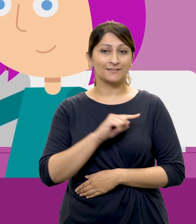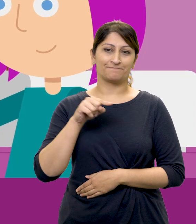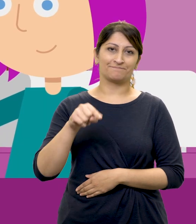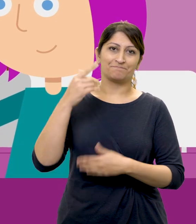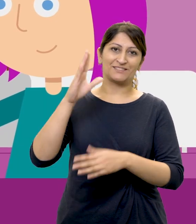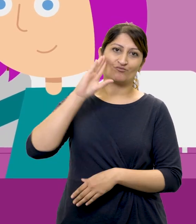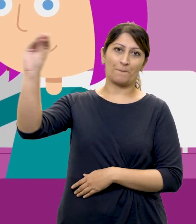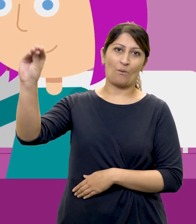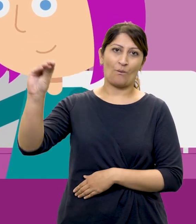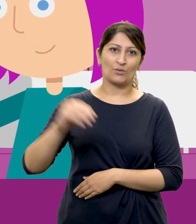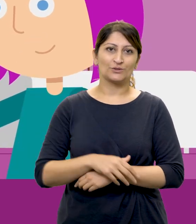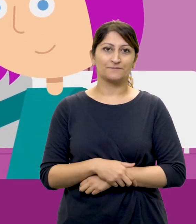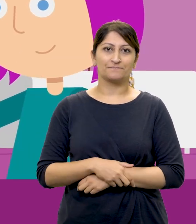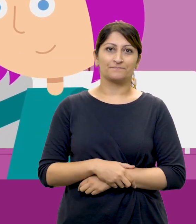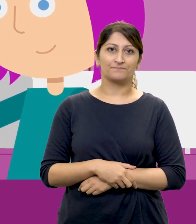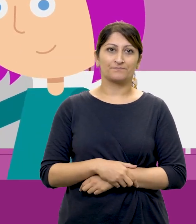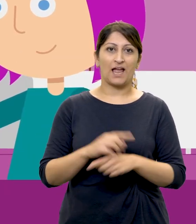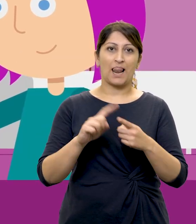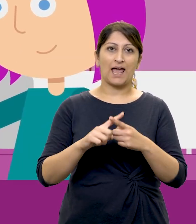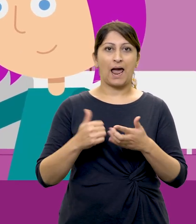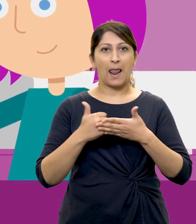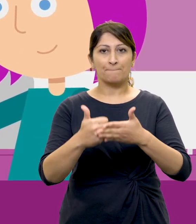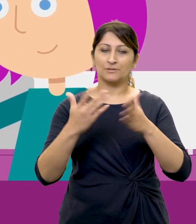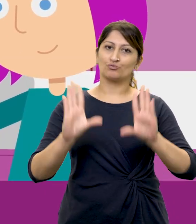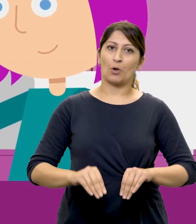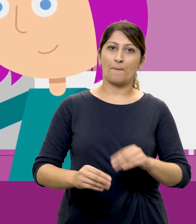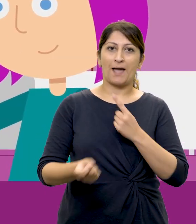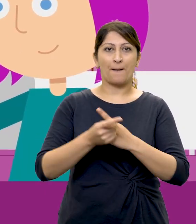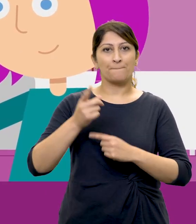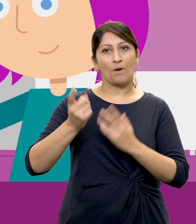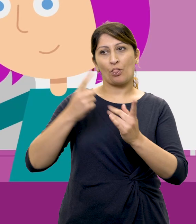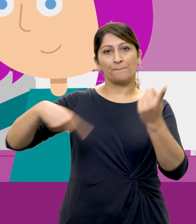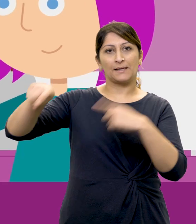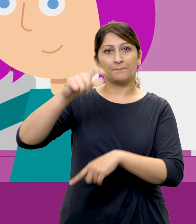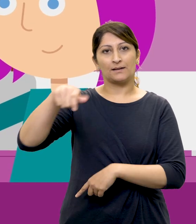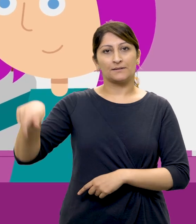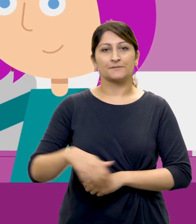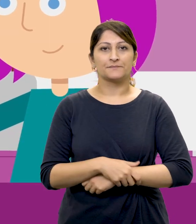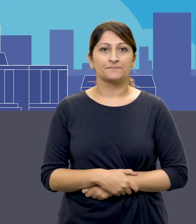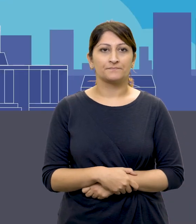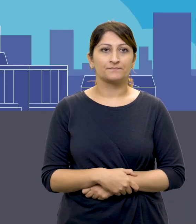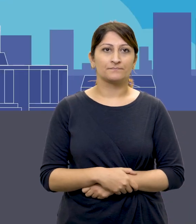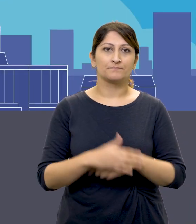because she reported what was happening, she has helped stop it happening to other people. Please